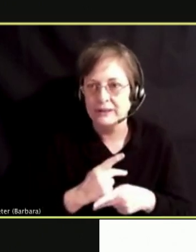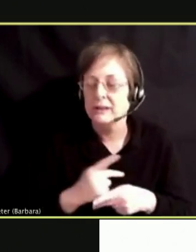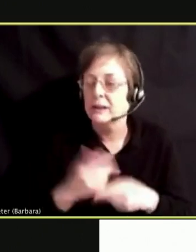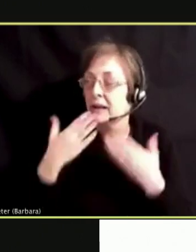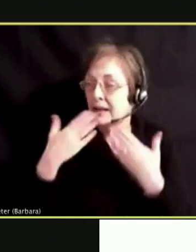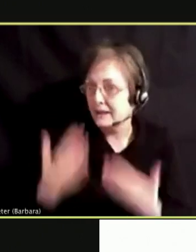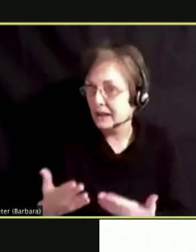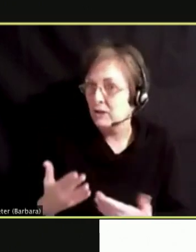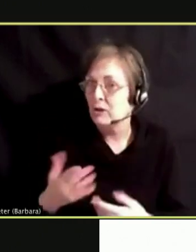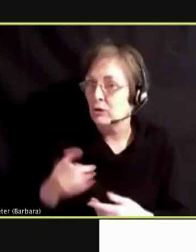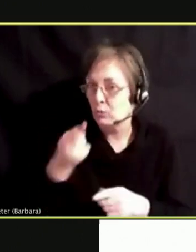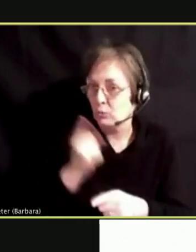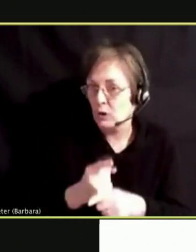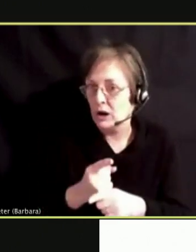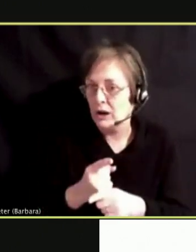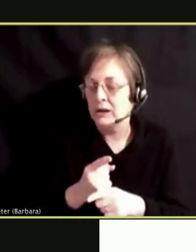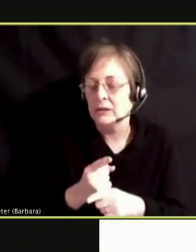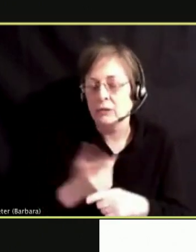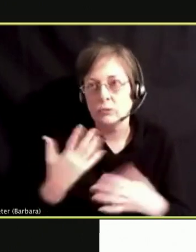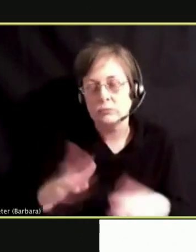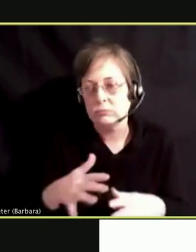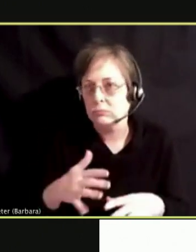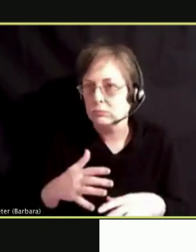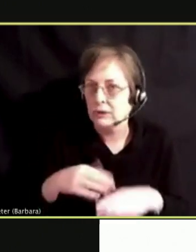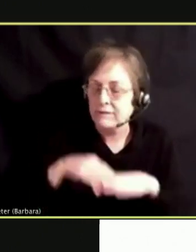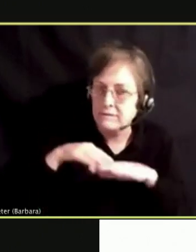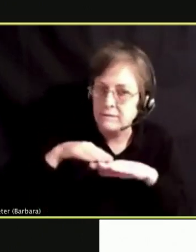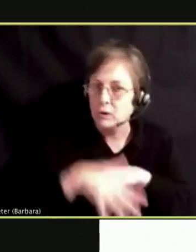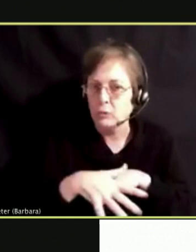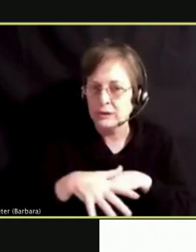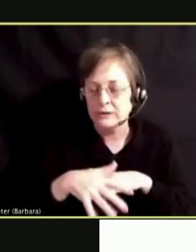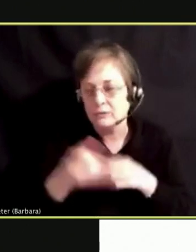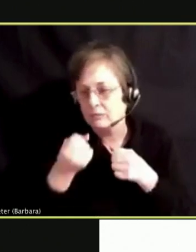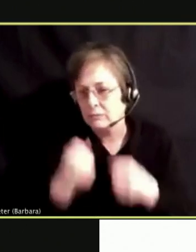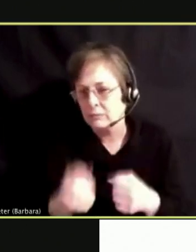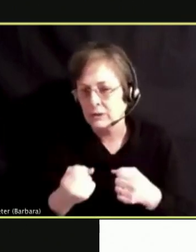THERE IS SO MUCH INFLUENCE FOR OUR STUDENTS.